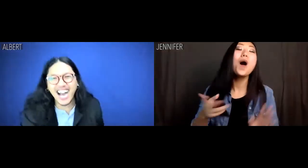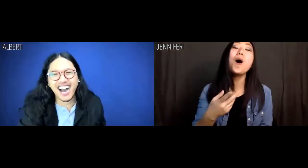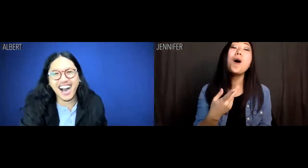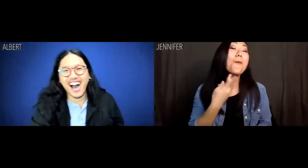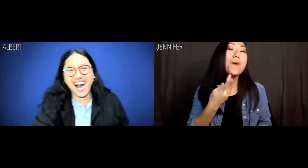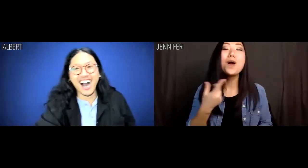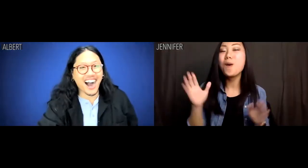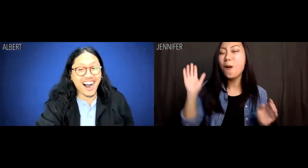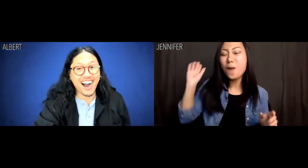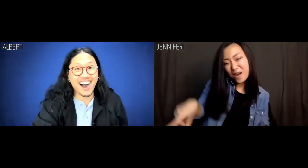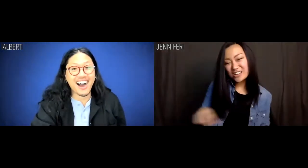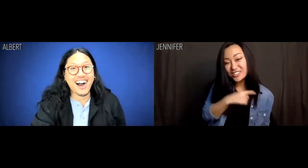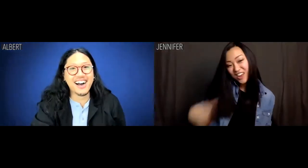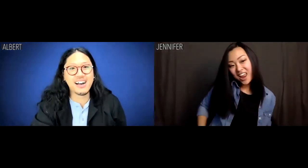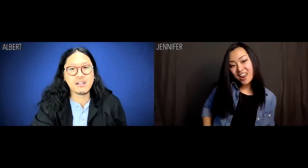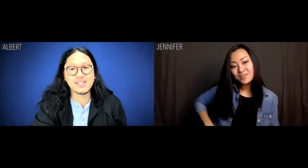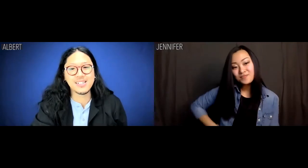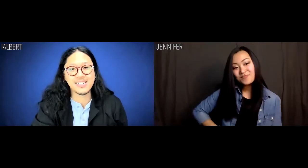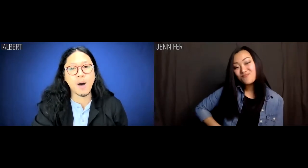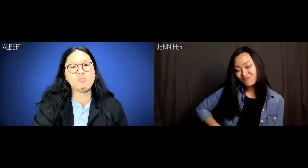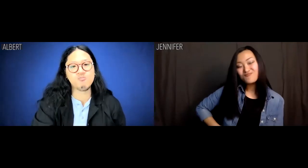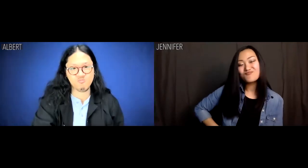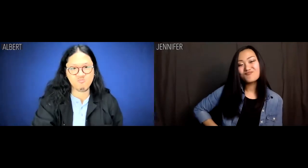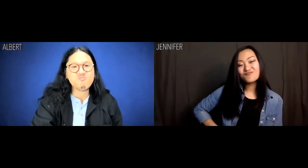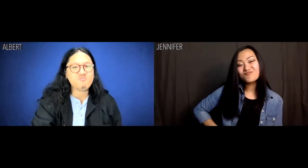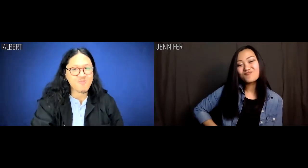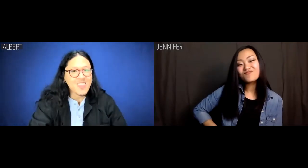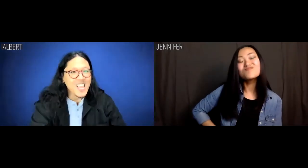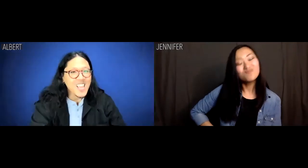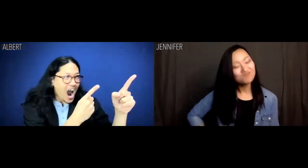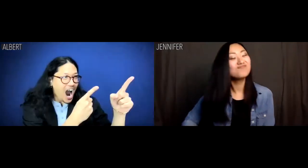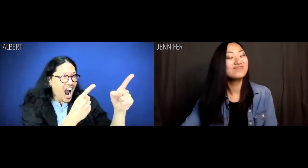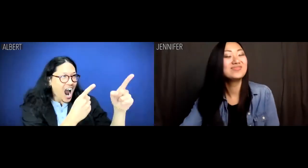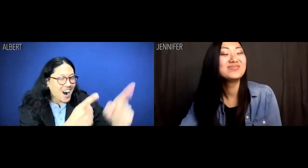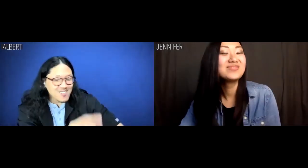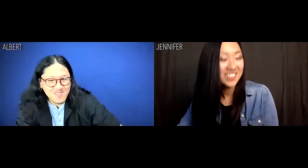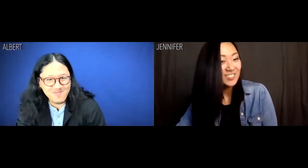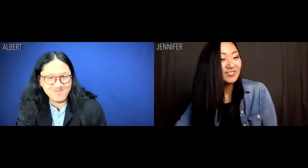Jennifer: Albert, we're going to China!